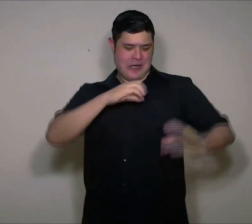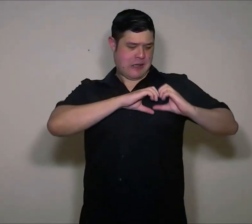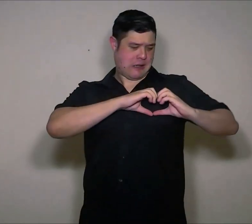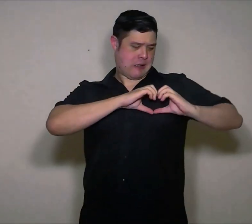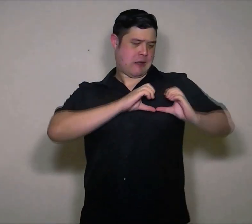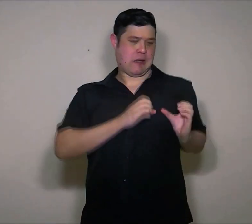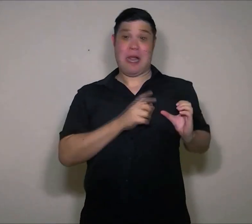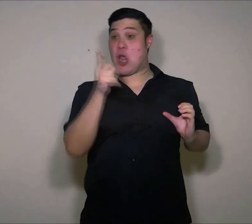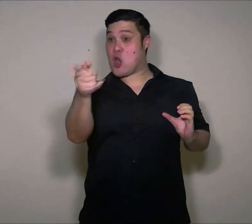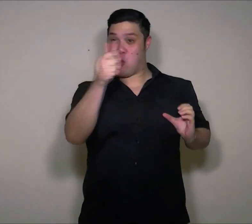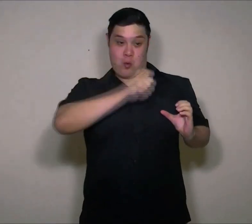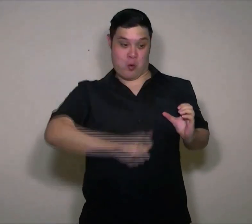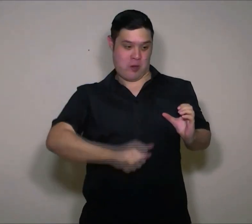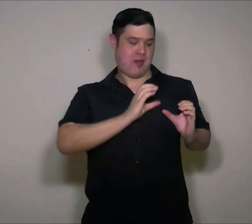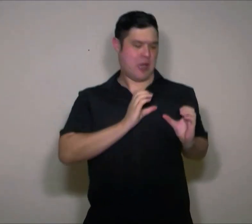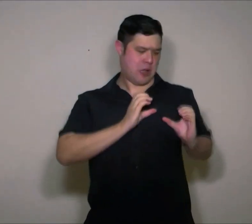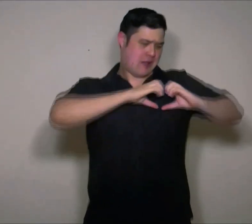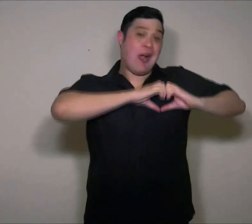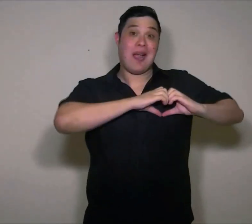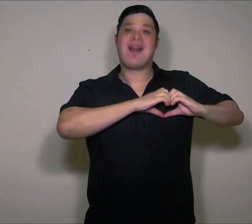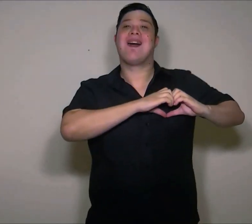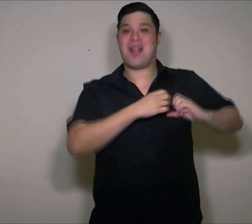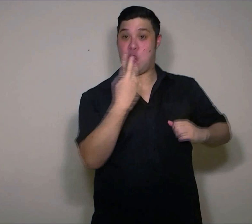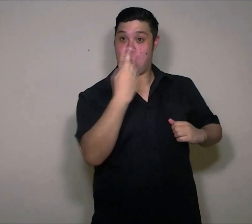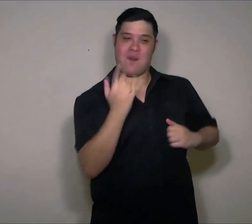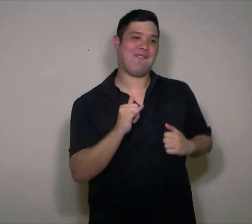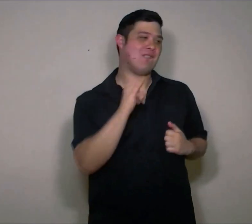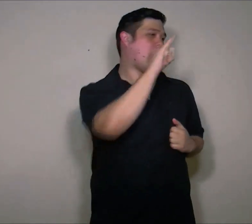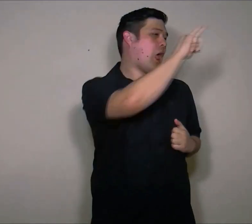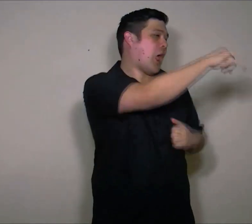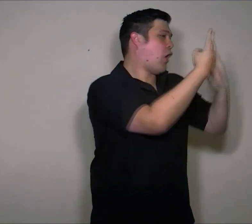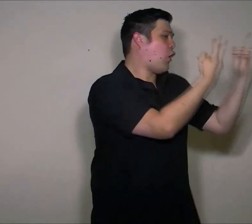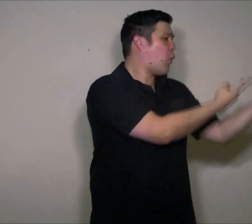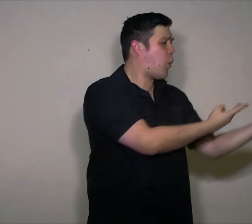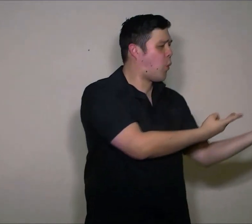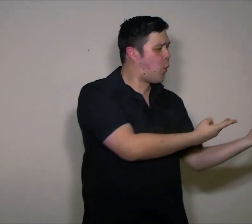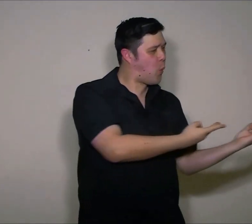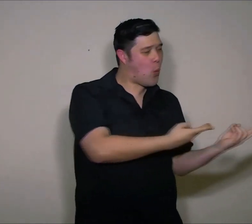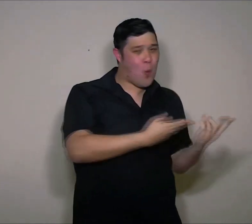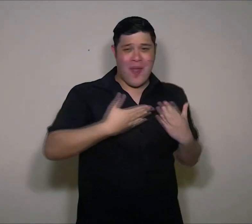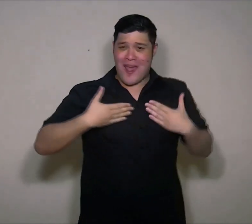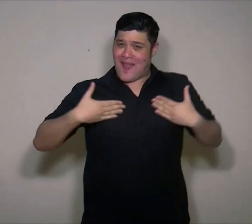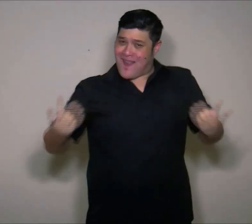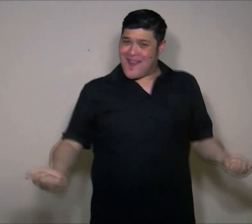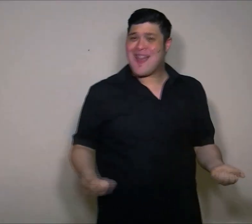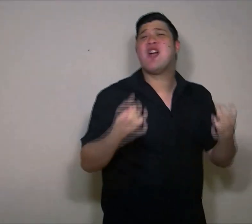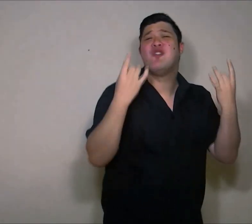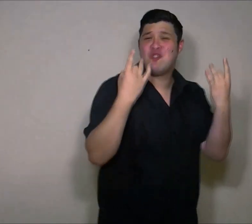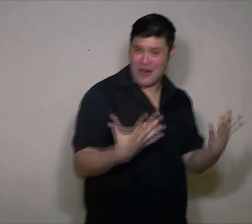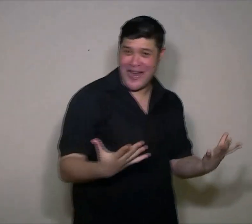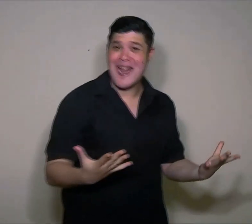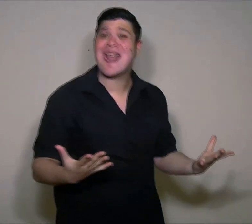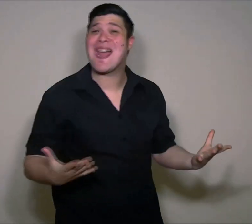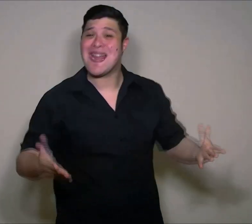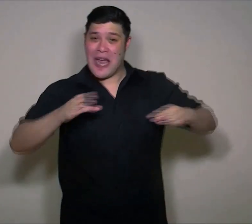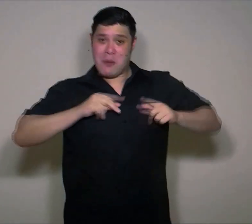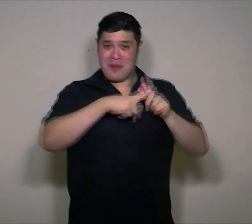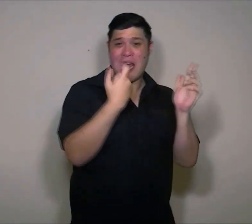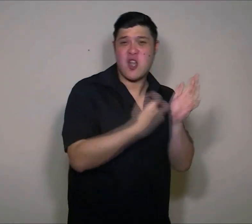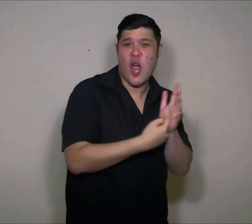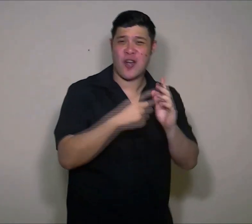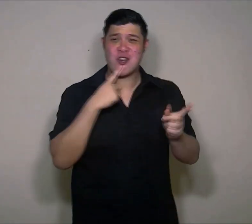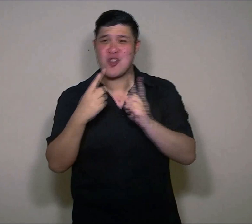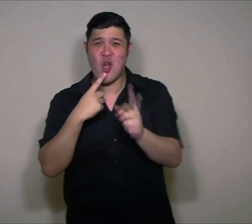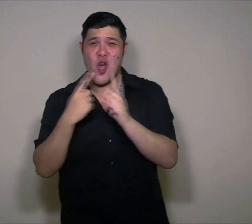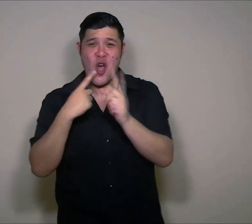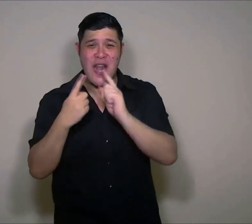Baby you'd better operate, then to Miami to recuperate Yes I'm ready to take Doctor's Orders